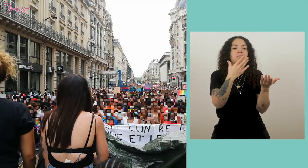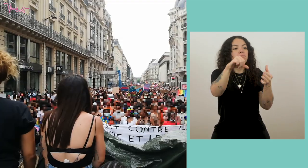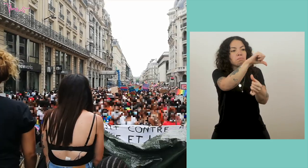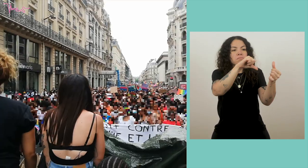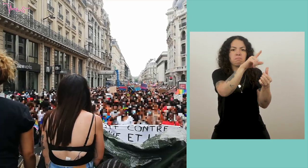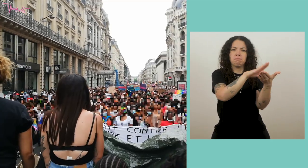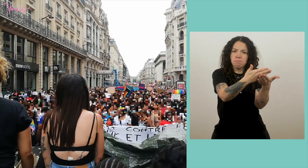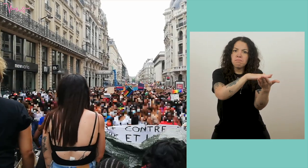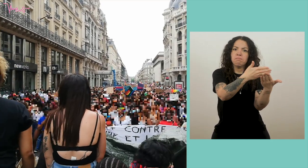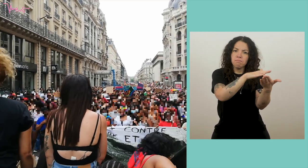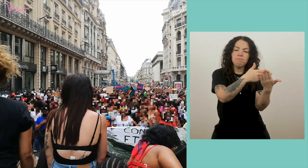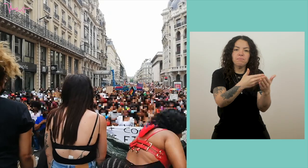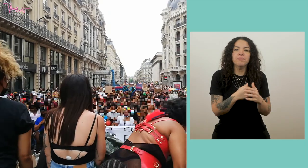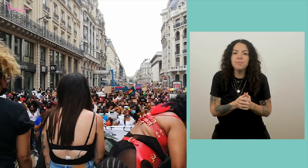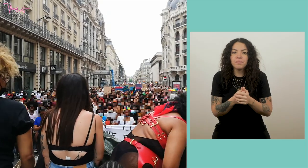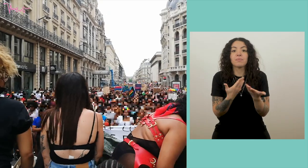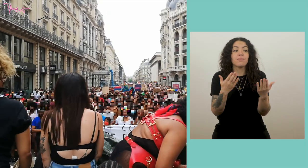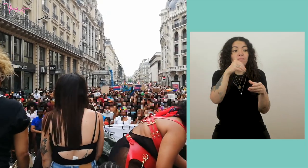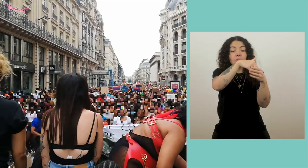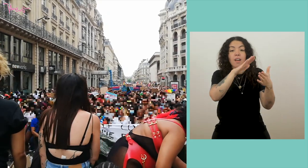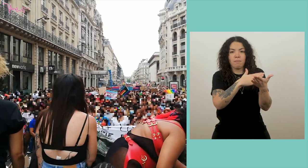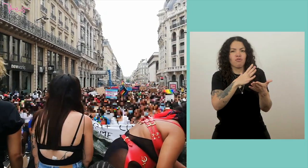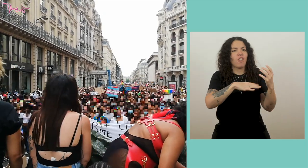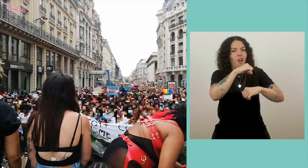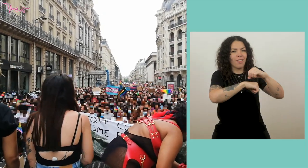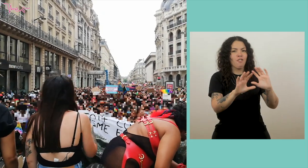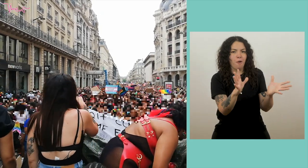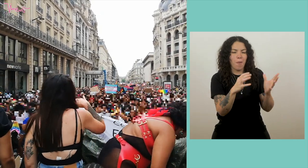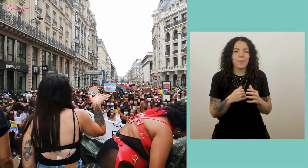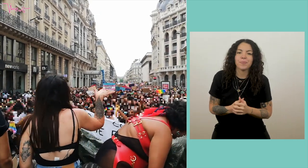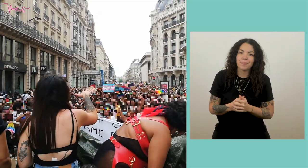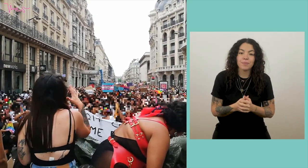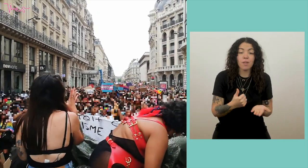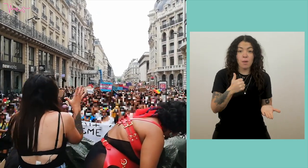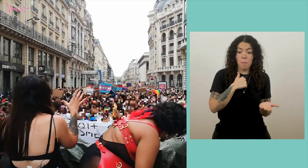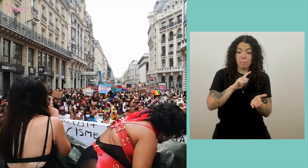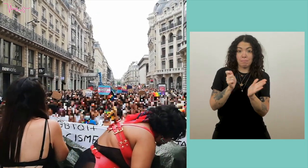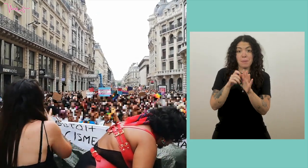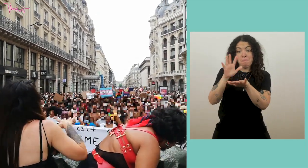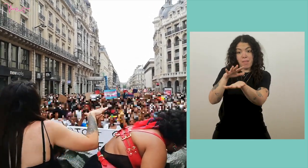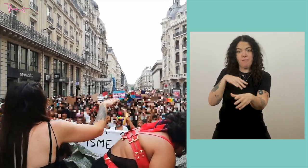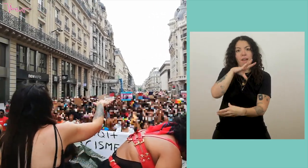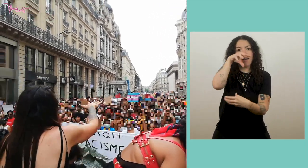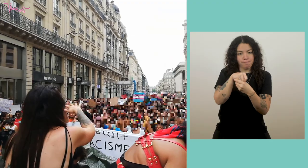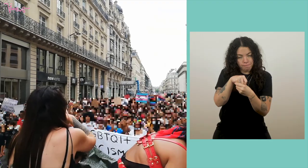And for the interpreters, this requires a certain organization. (Voiceover: Elodia) When I do demonstrations I always take my earplugs